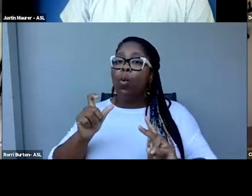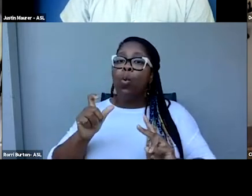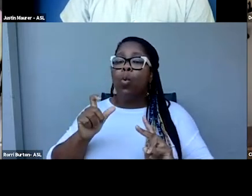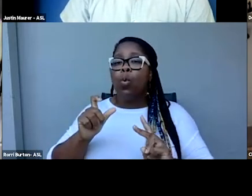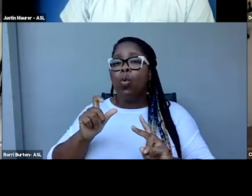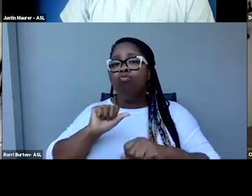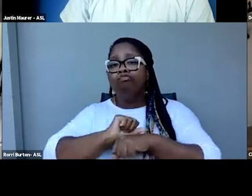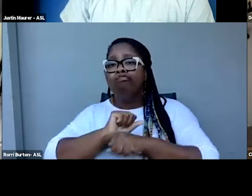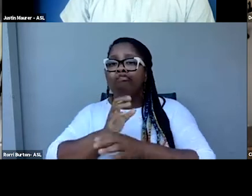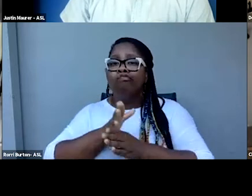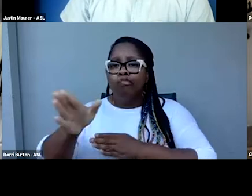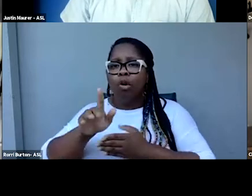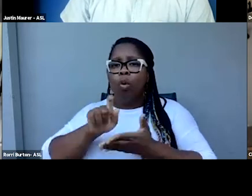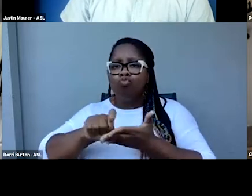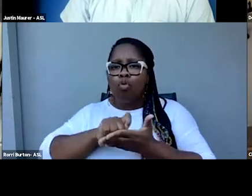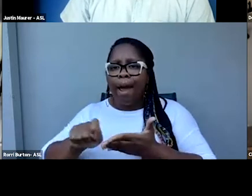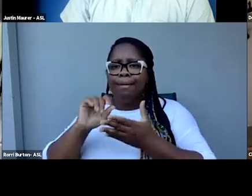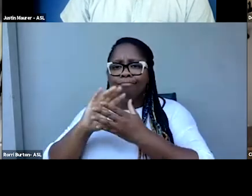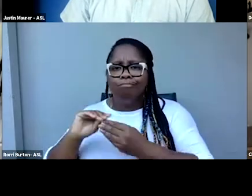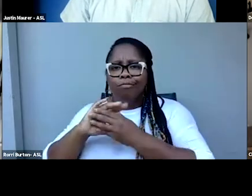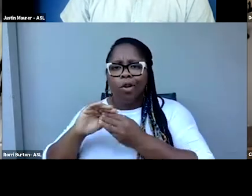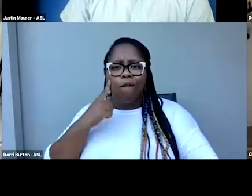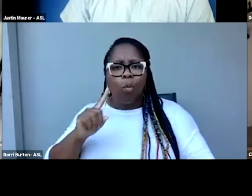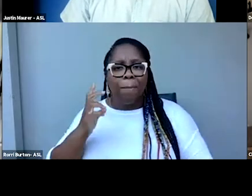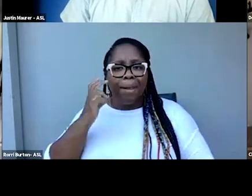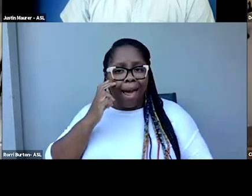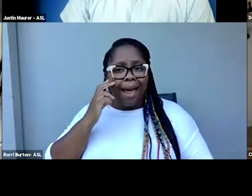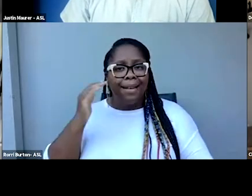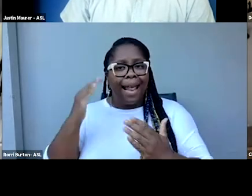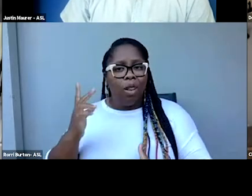narration for blind and low vision audiences